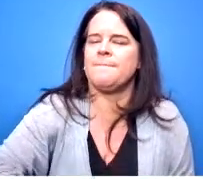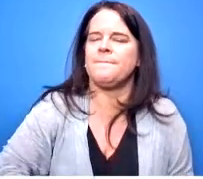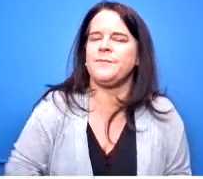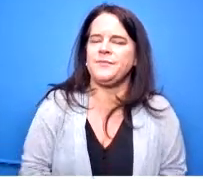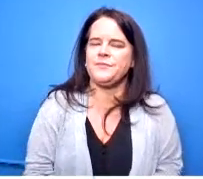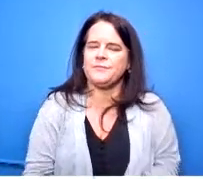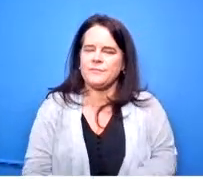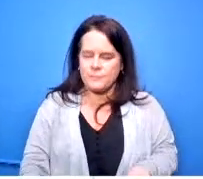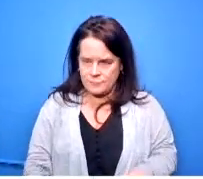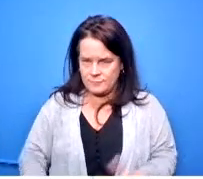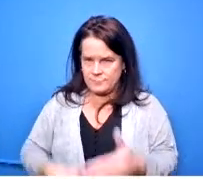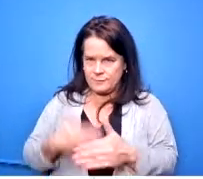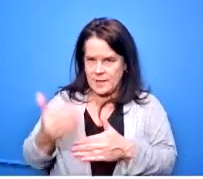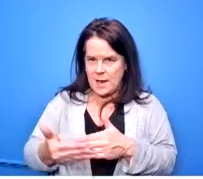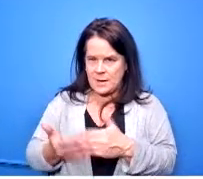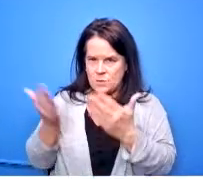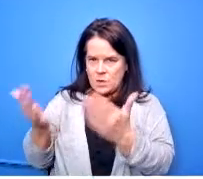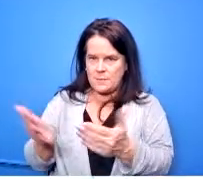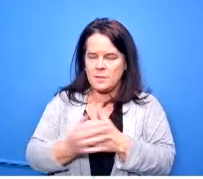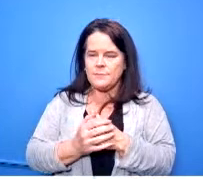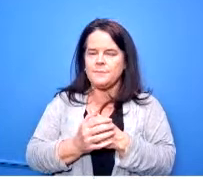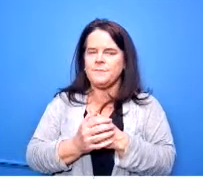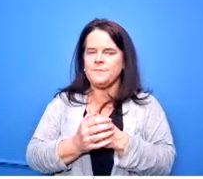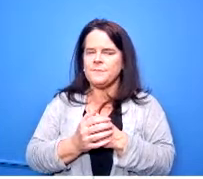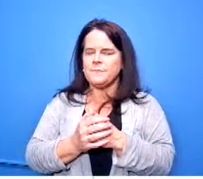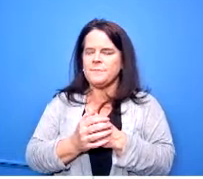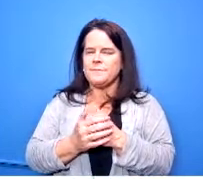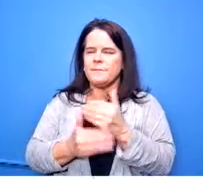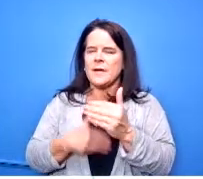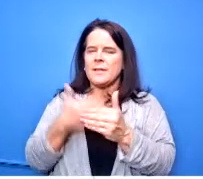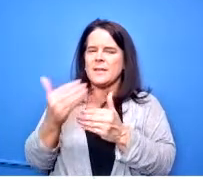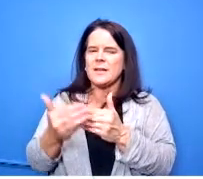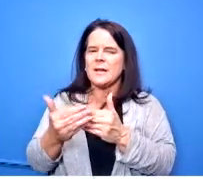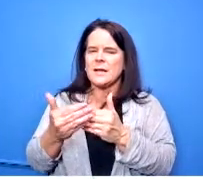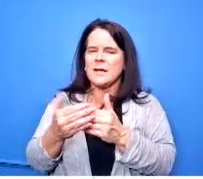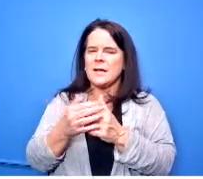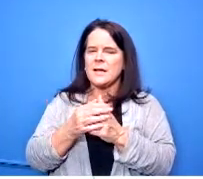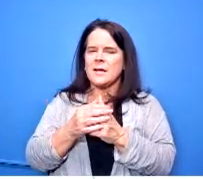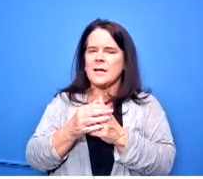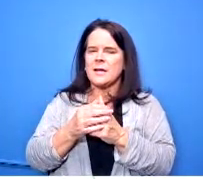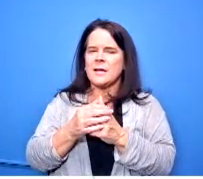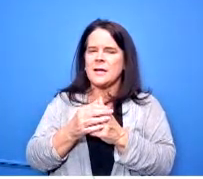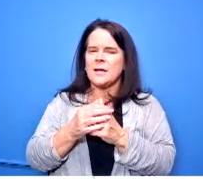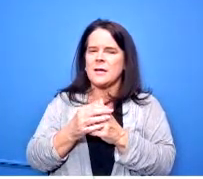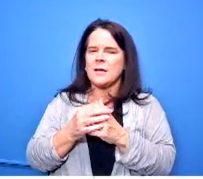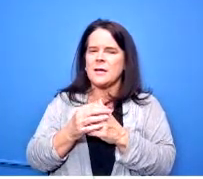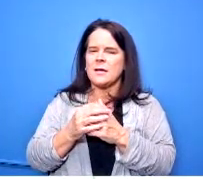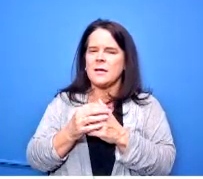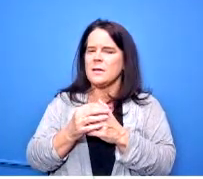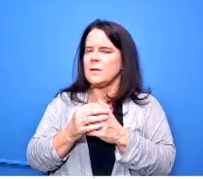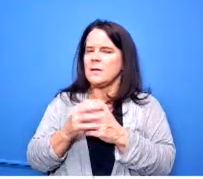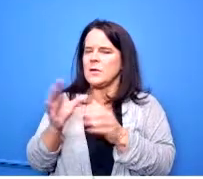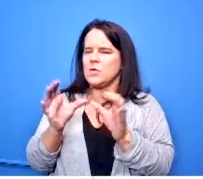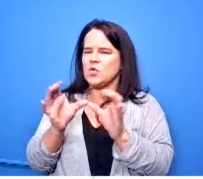okay my next one is certificate of amended certified resources